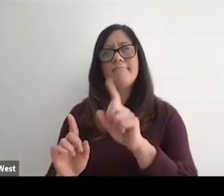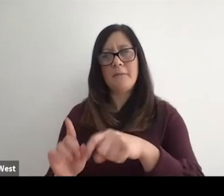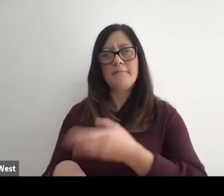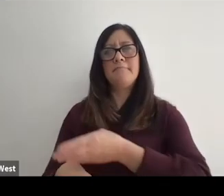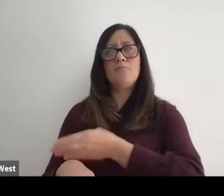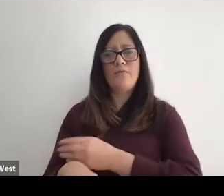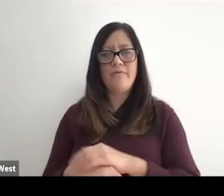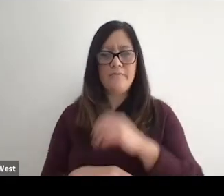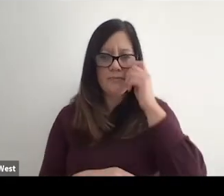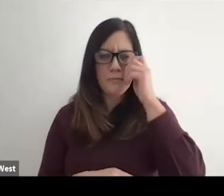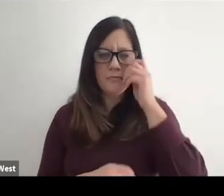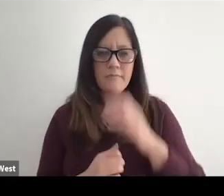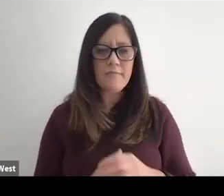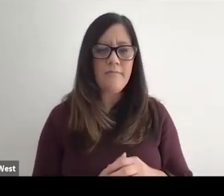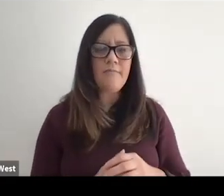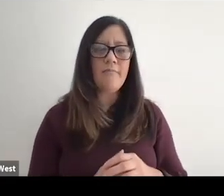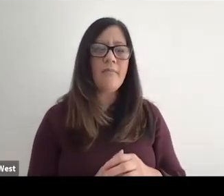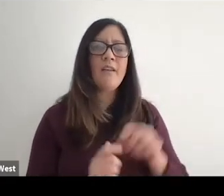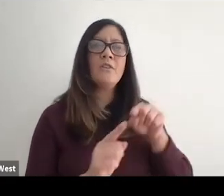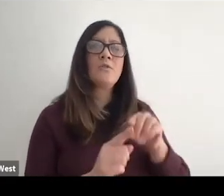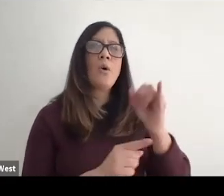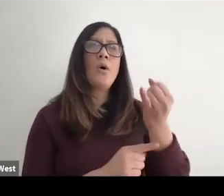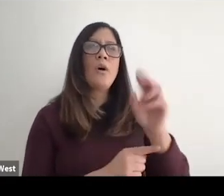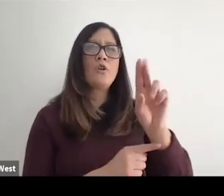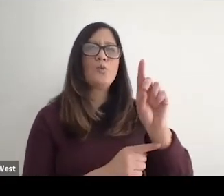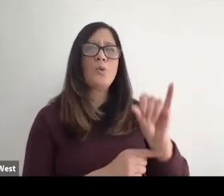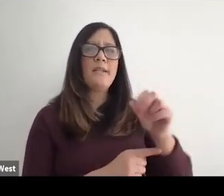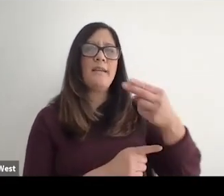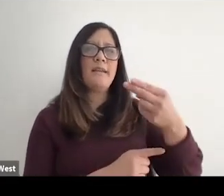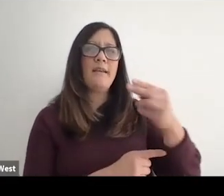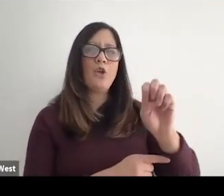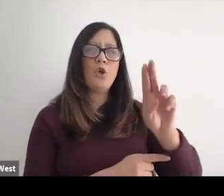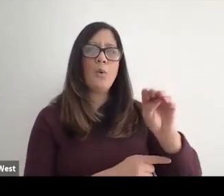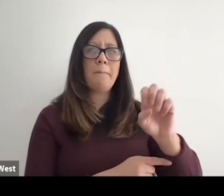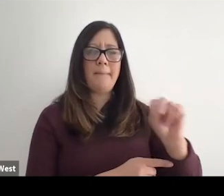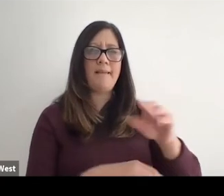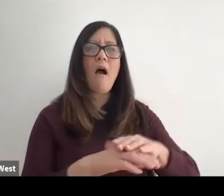So the Judy human like I rinsed her earlier, she was on the Trevor Noah Show,